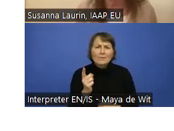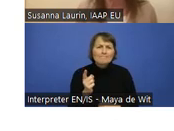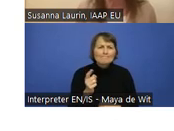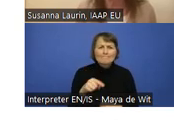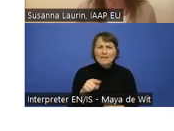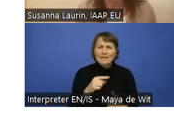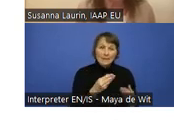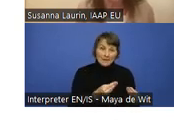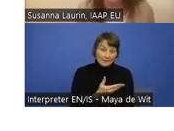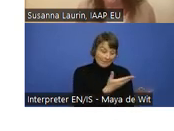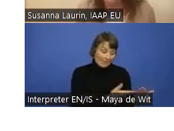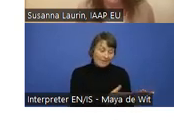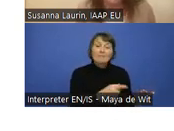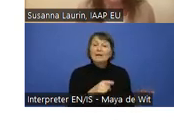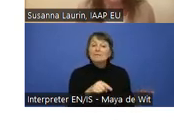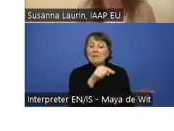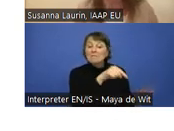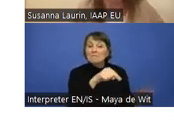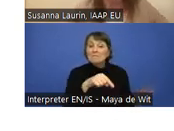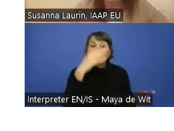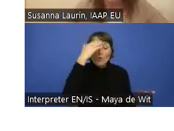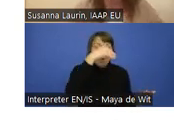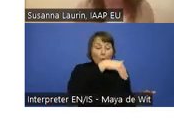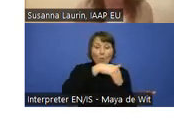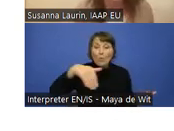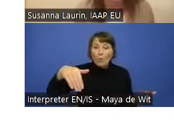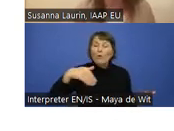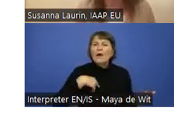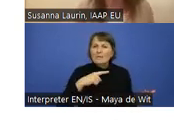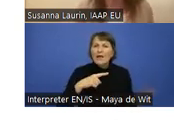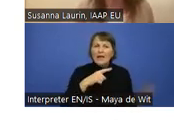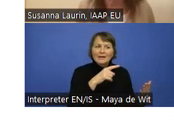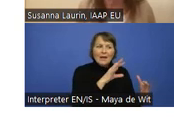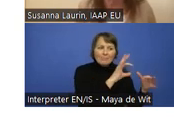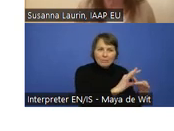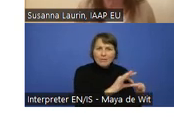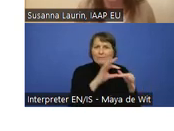and the body of knowledge and the certification so that everything ties together in a good way.